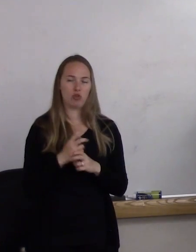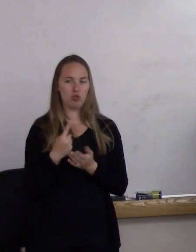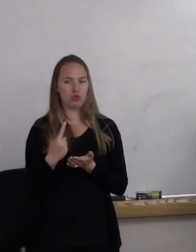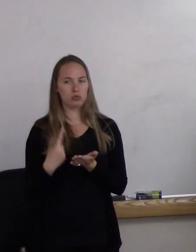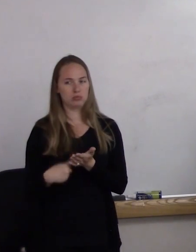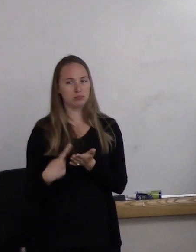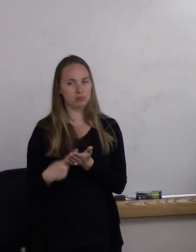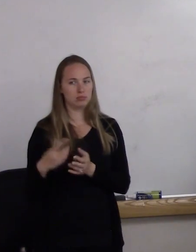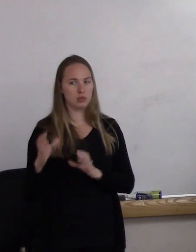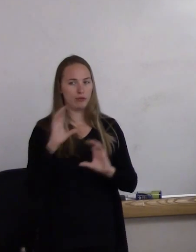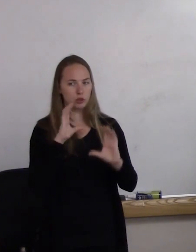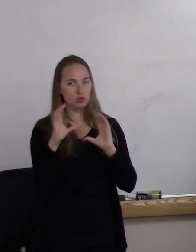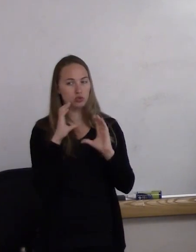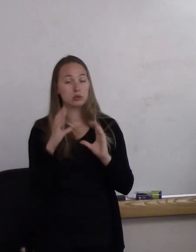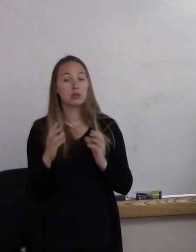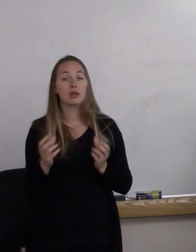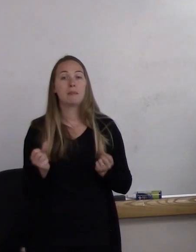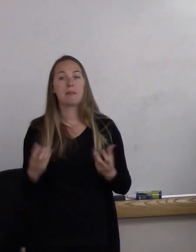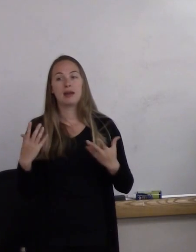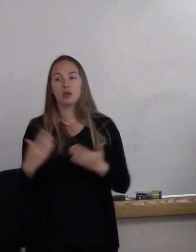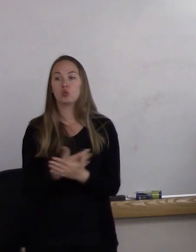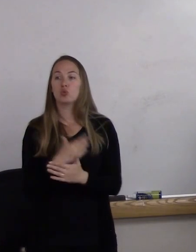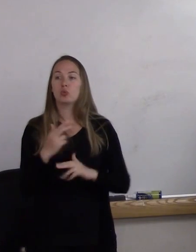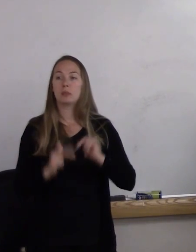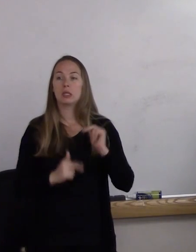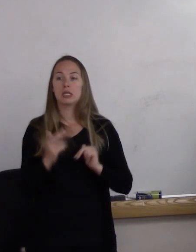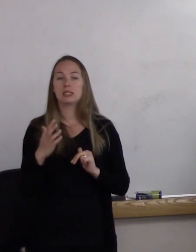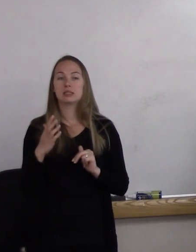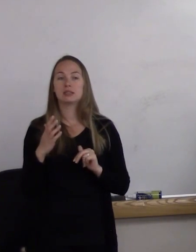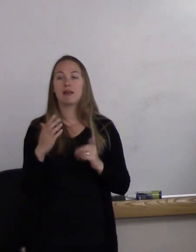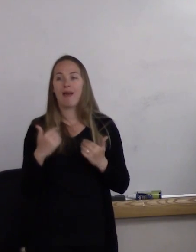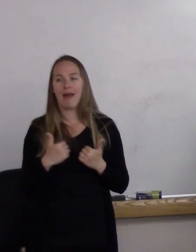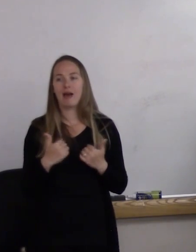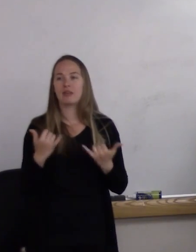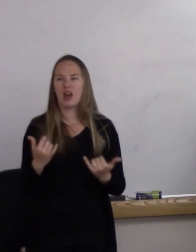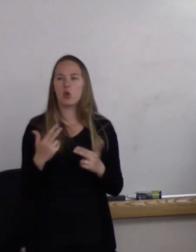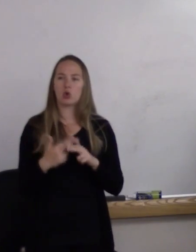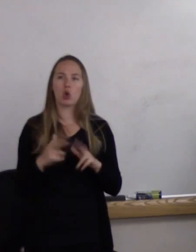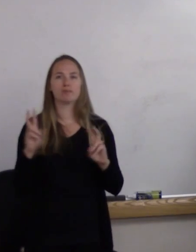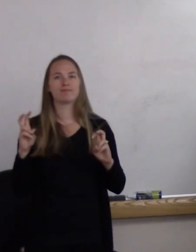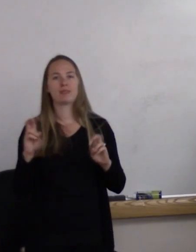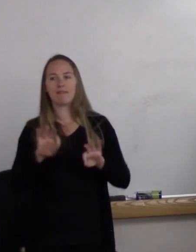Many new buildings and organizations have what are known as family restrooms